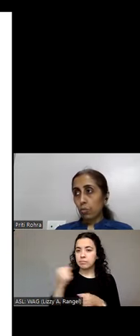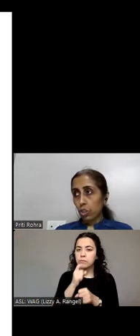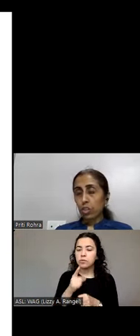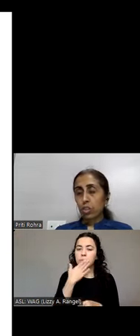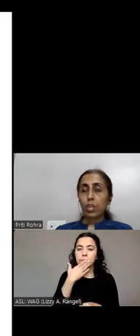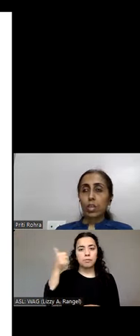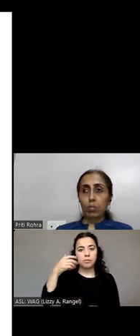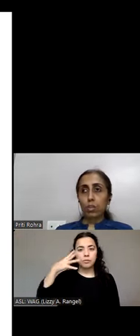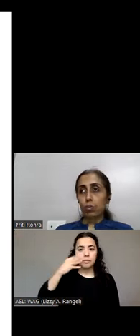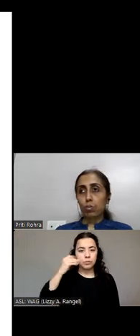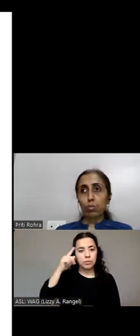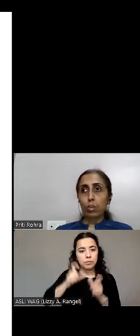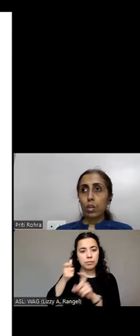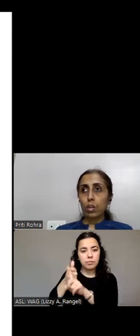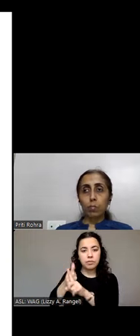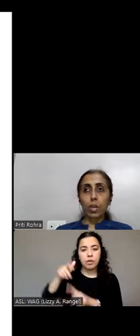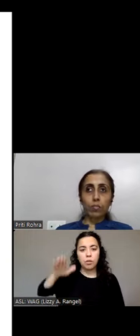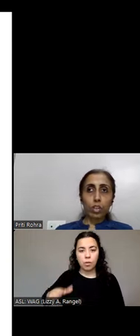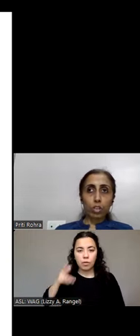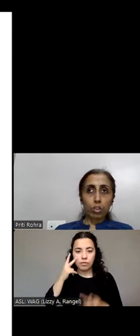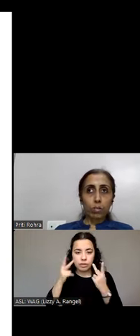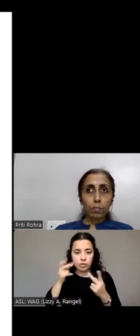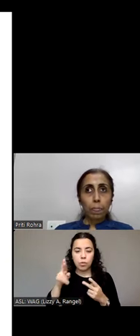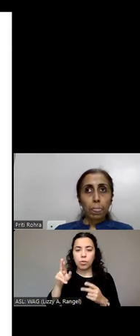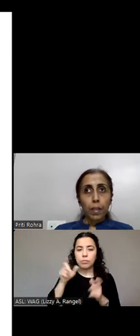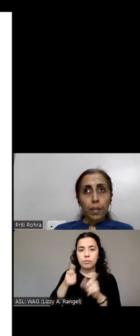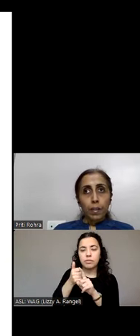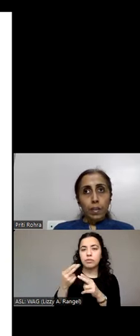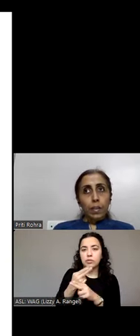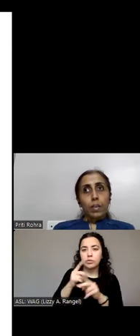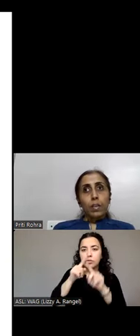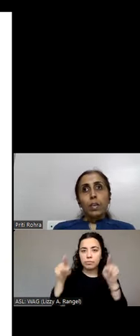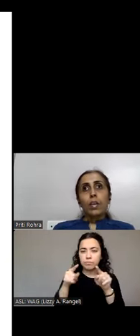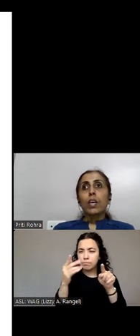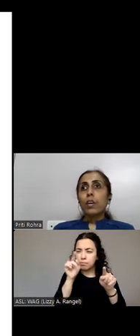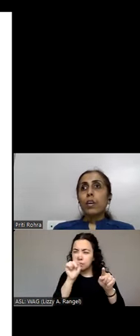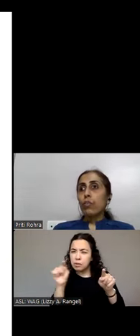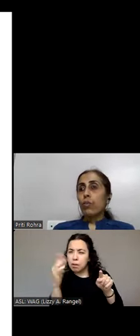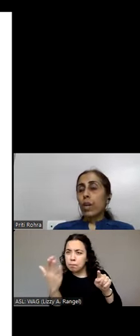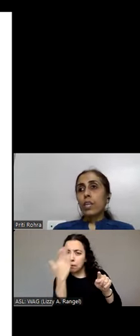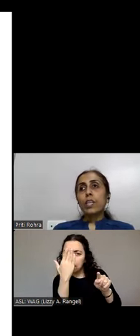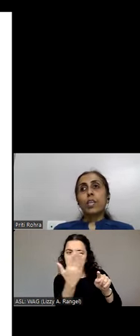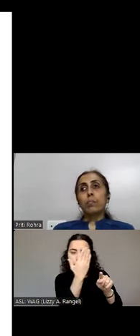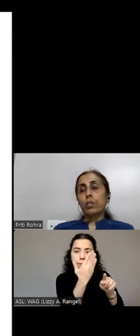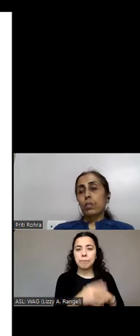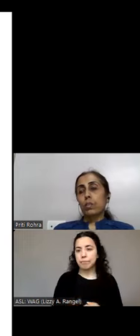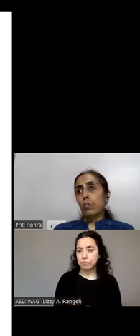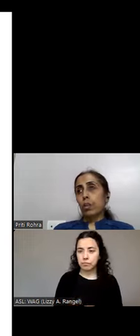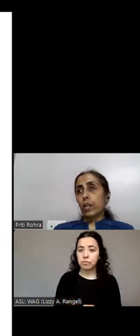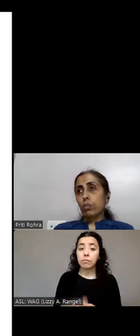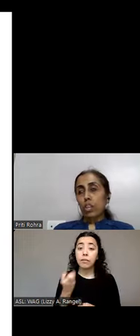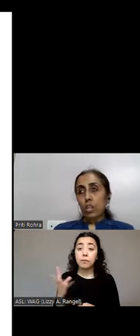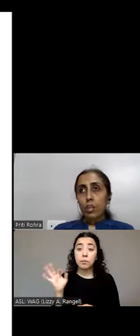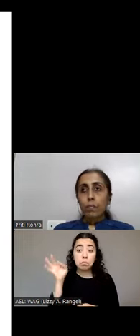vision as well as those using a magnification. Here are a few handy tips I would like to share.